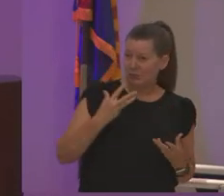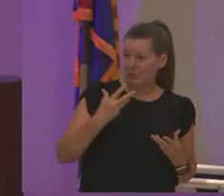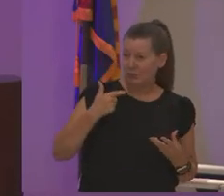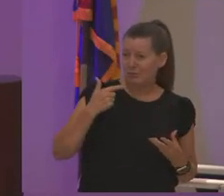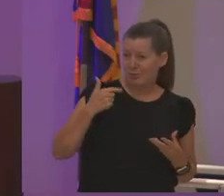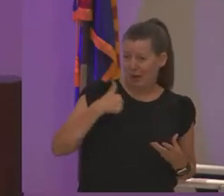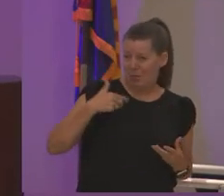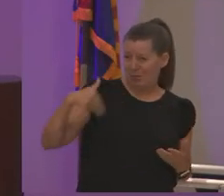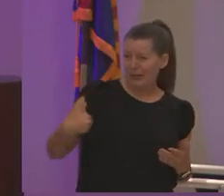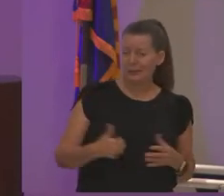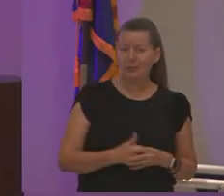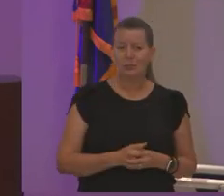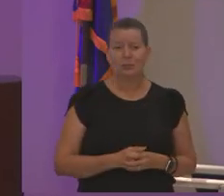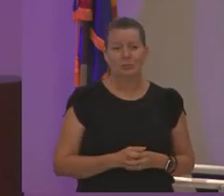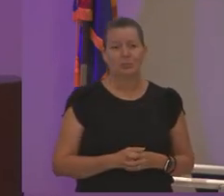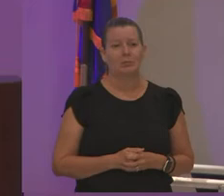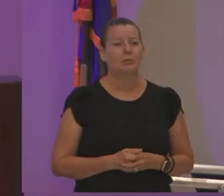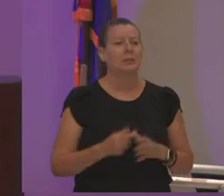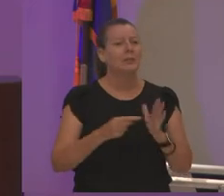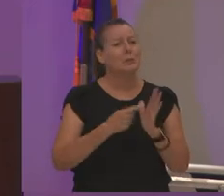so there are times when we need to give students grace